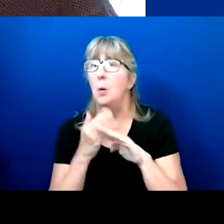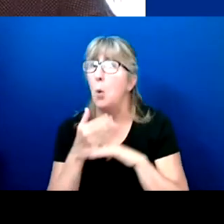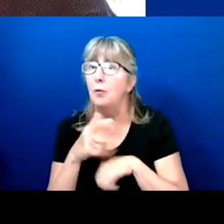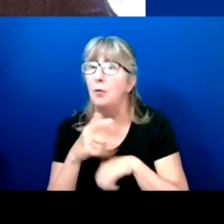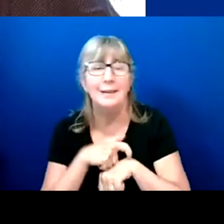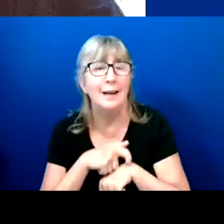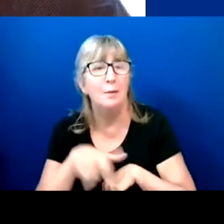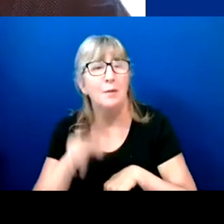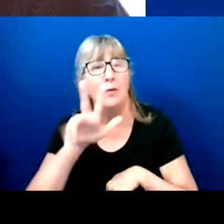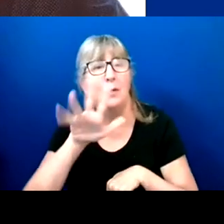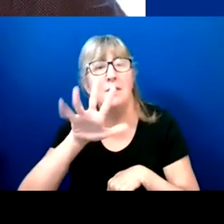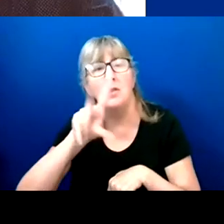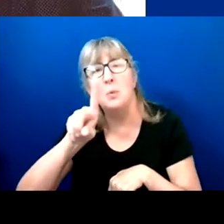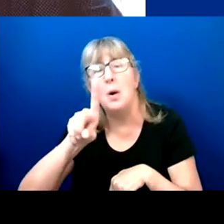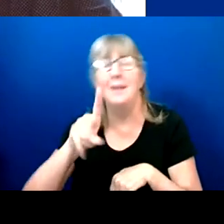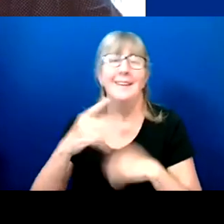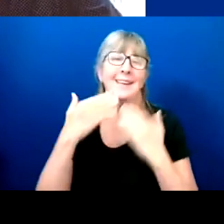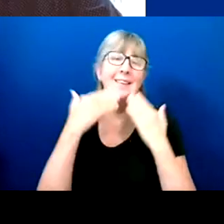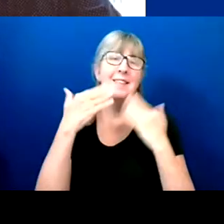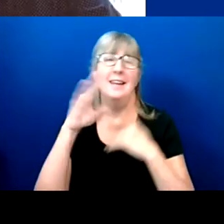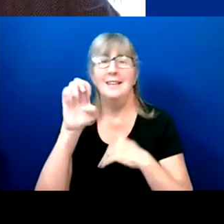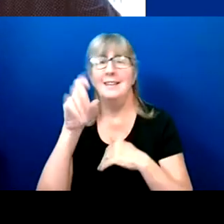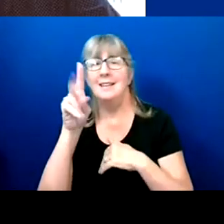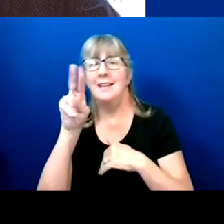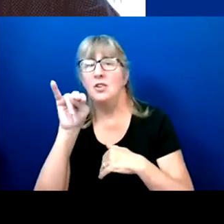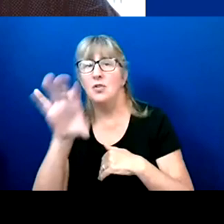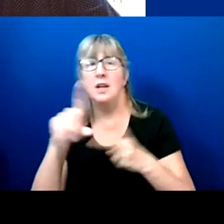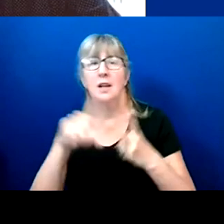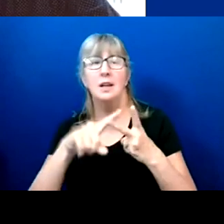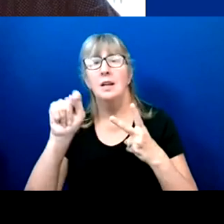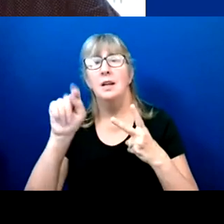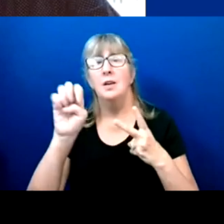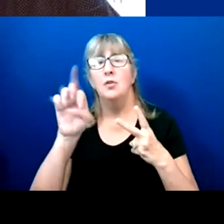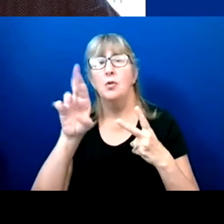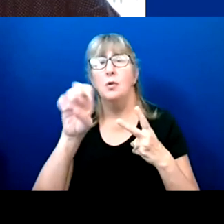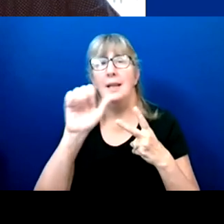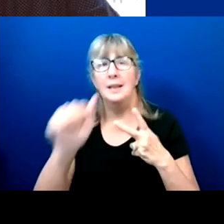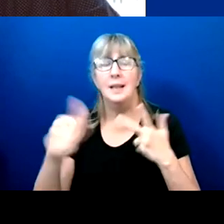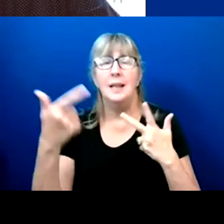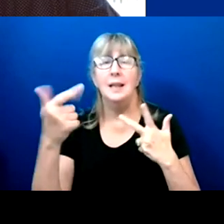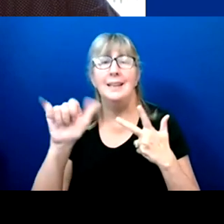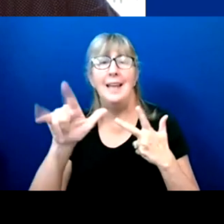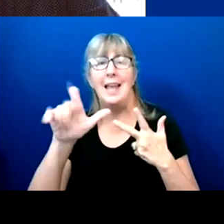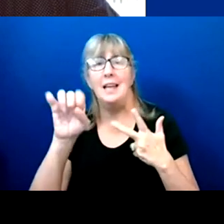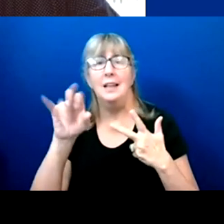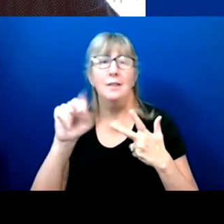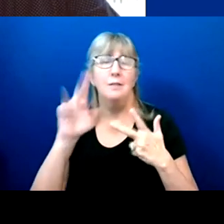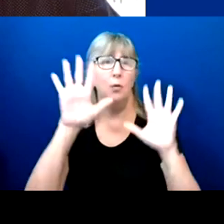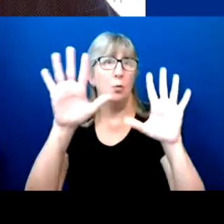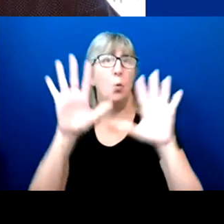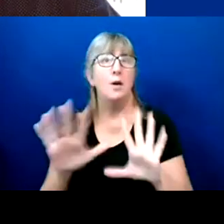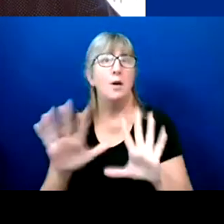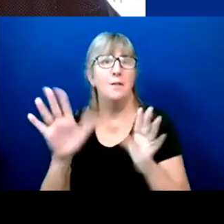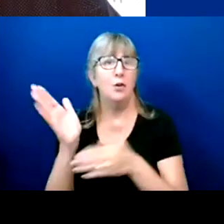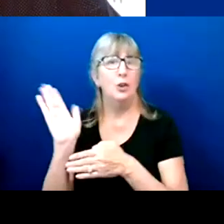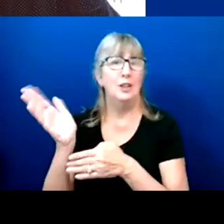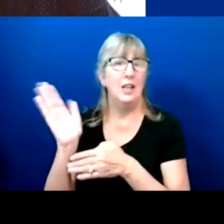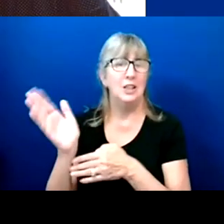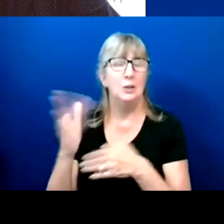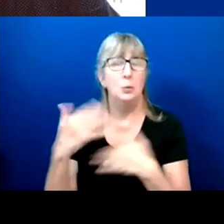I want to thank Cedric, Teresa, and Gaylon today for such a fabulous discussion. I wish we could have gone on for at least another half hour. Thanks for attending this conference.